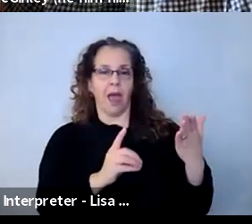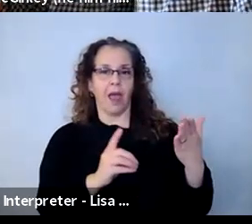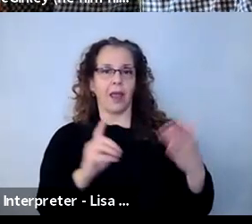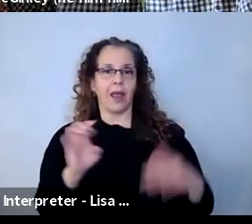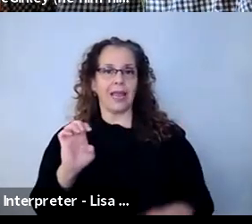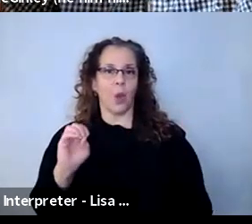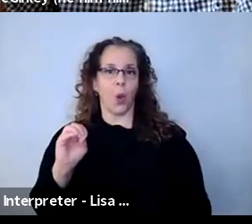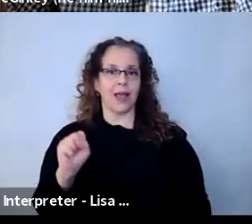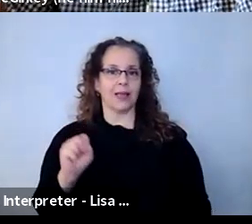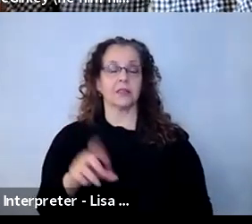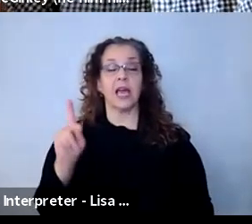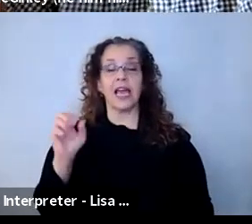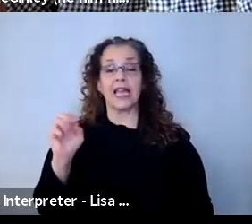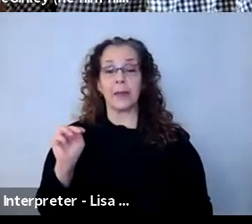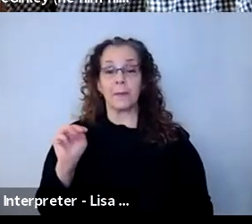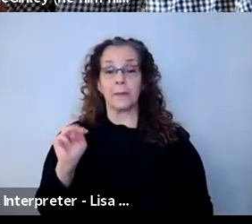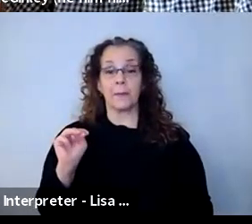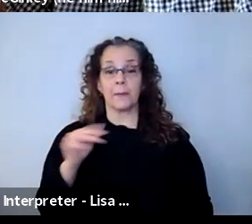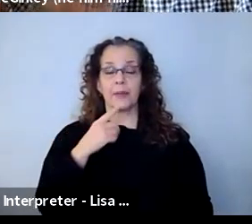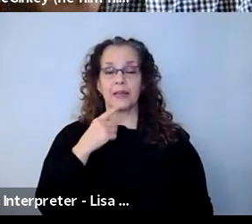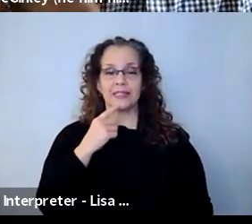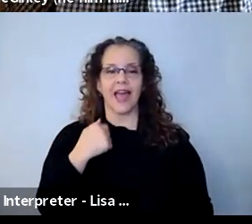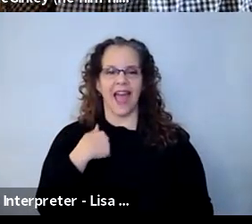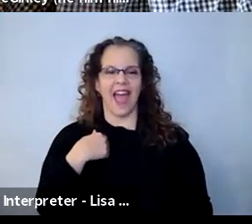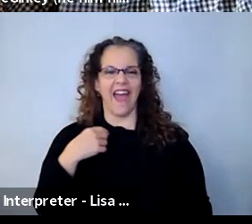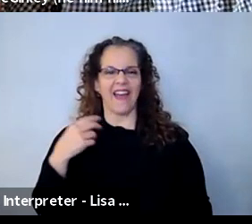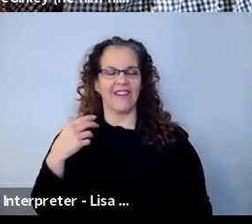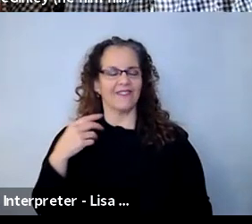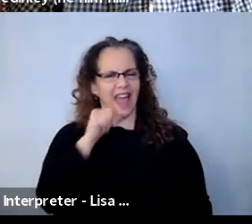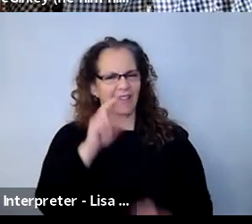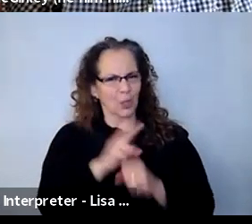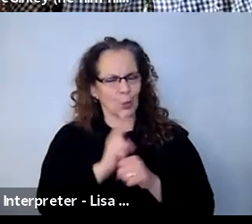Kim Grier-Martinez: Nice, I haven't used EOS, but I'm liking